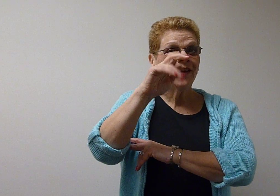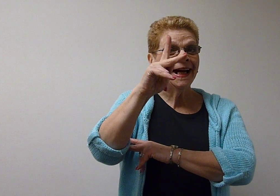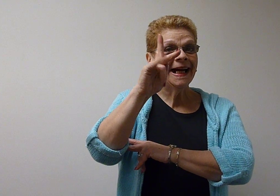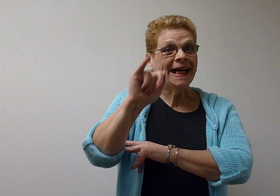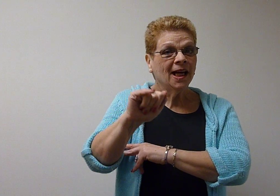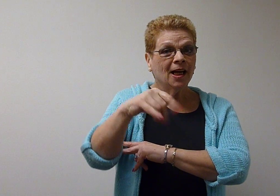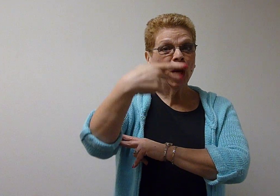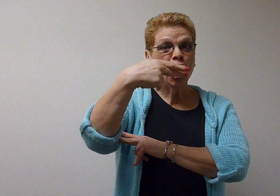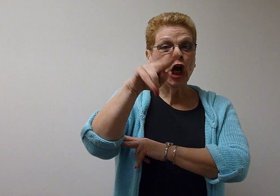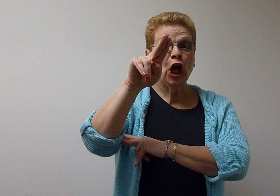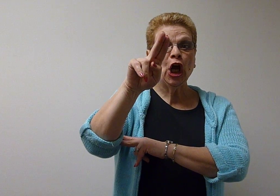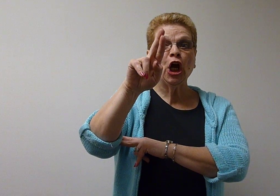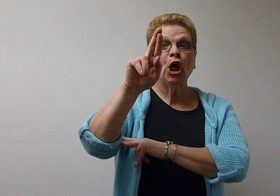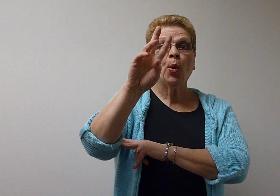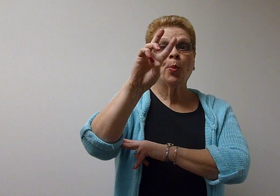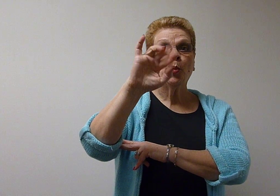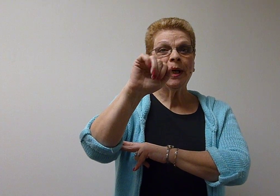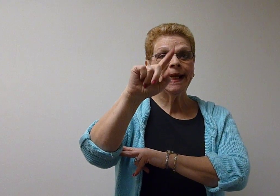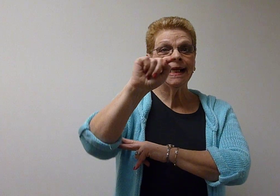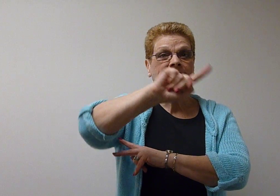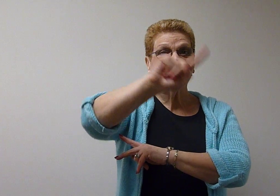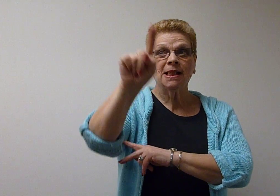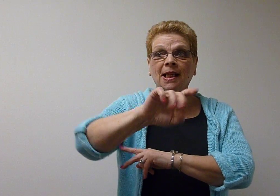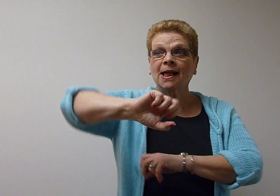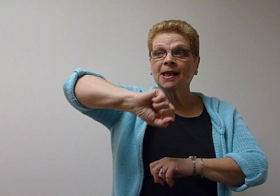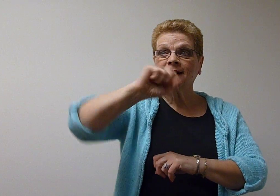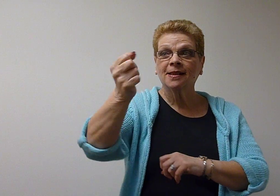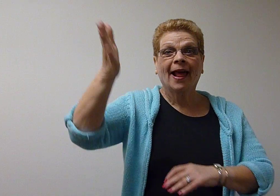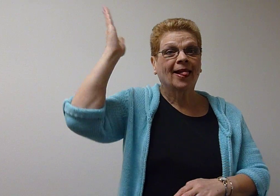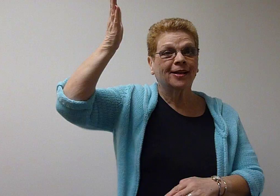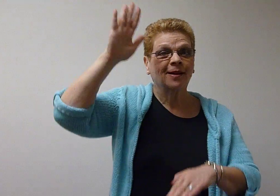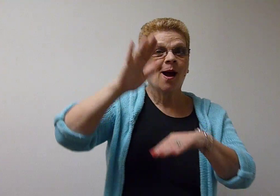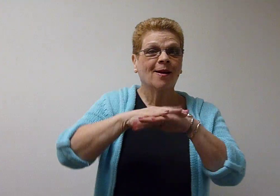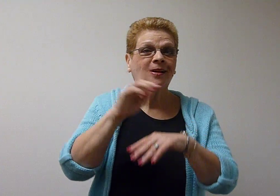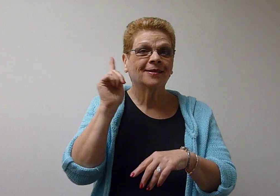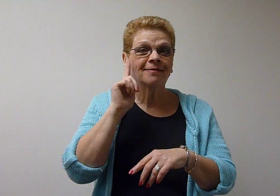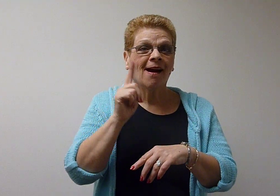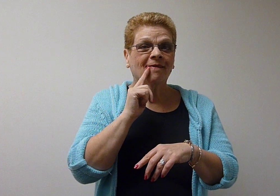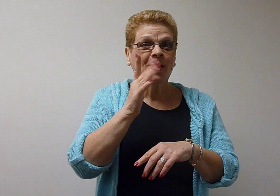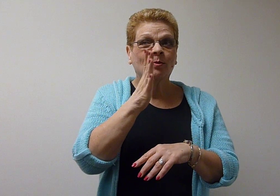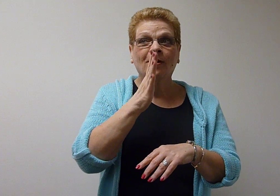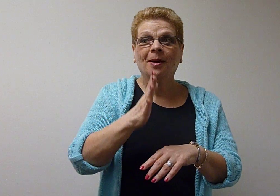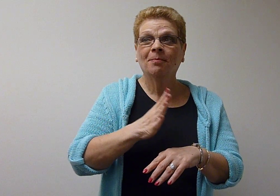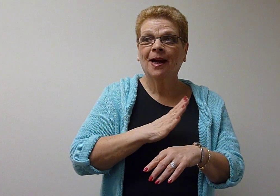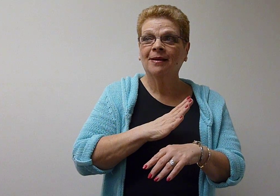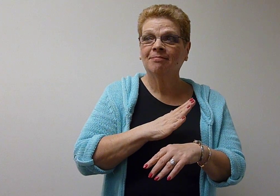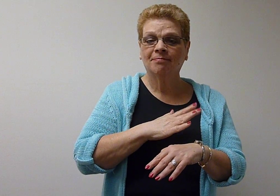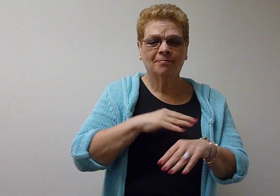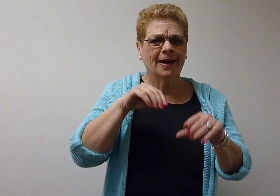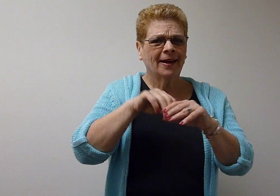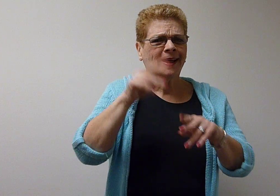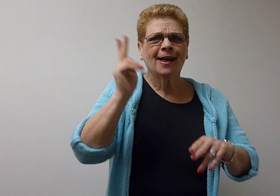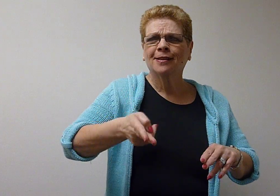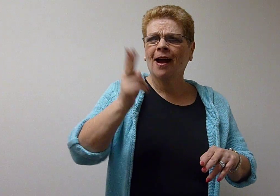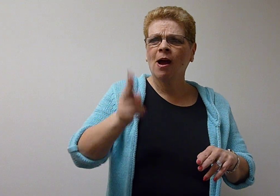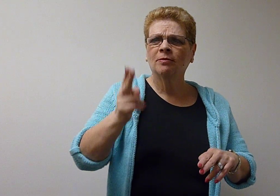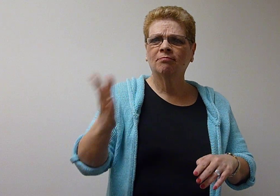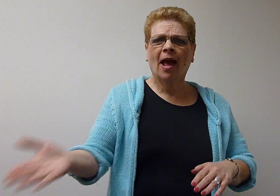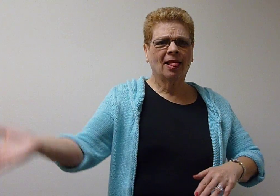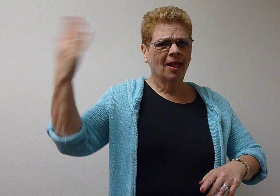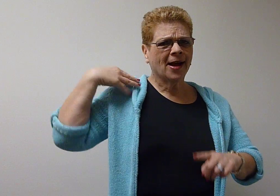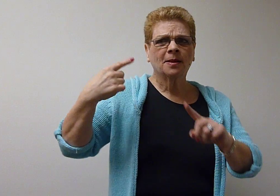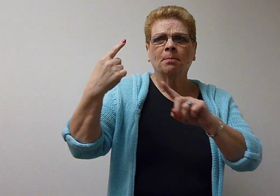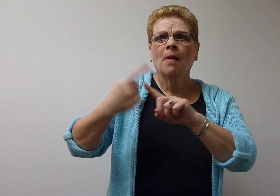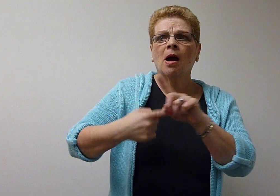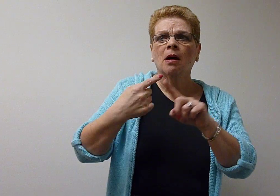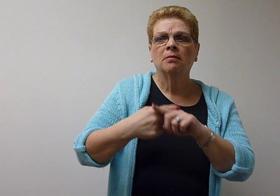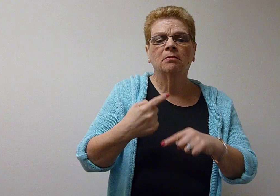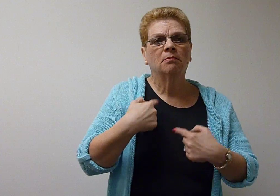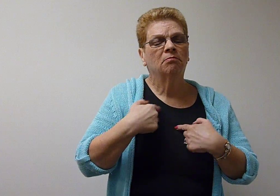After Vicki Hurwitz’s lecture on Deaf Women in History last month,